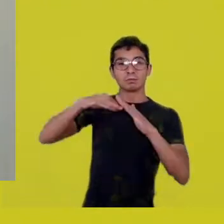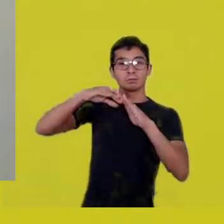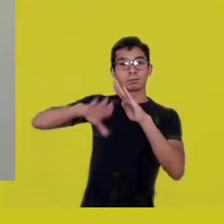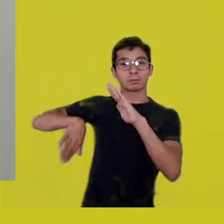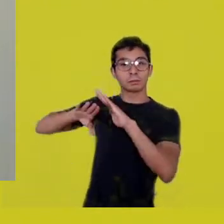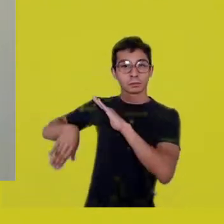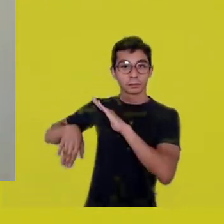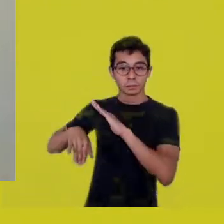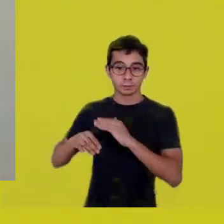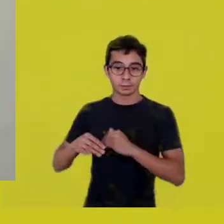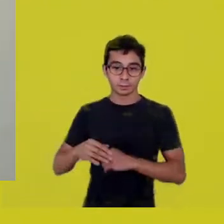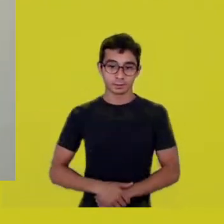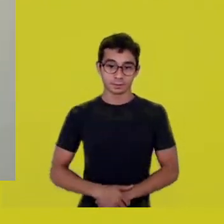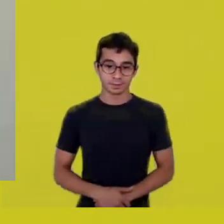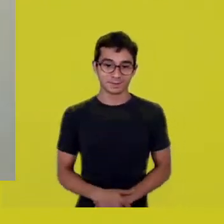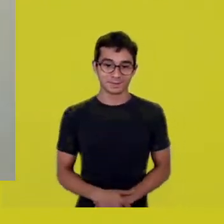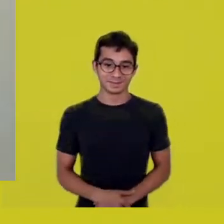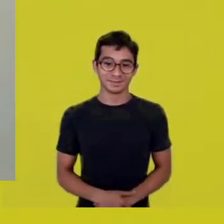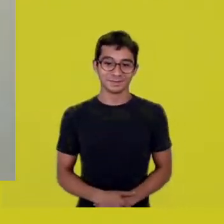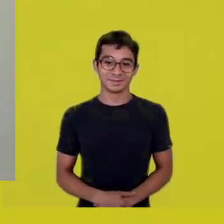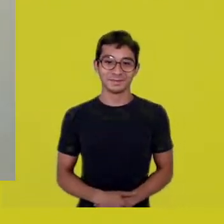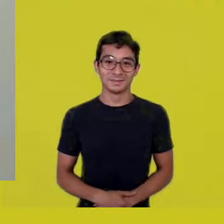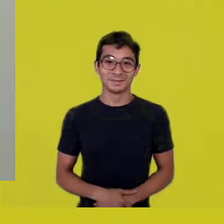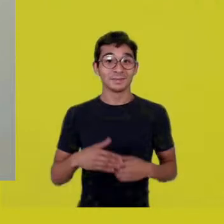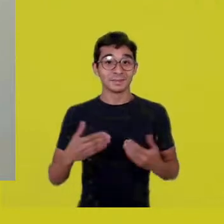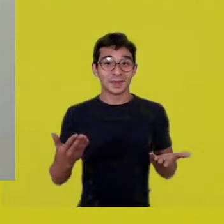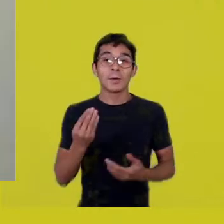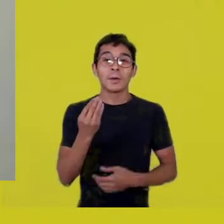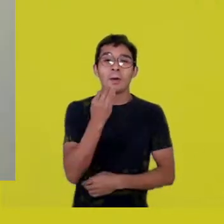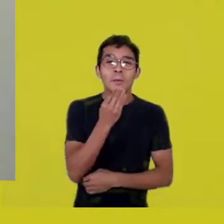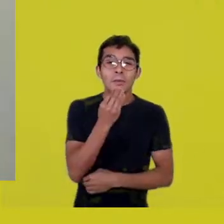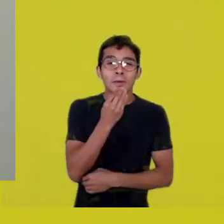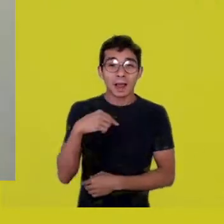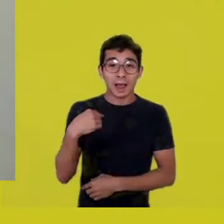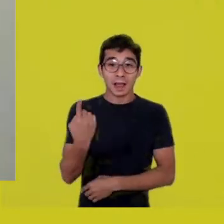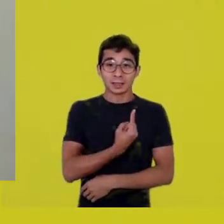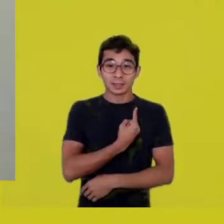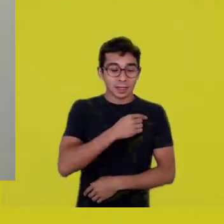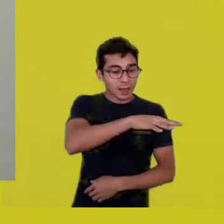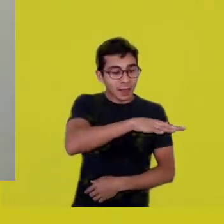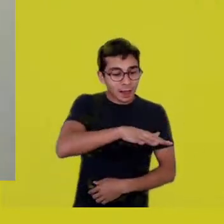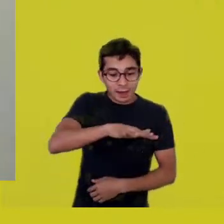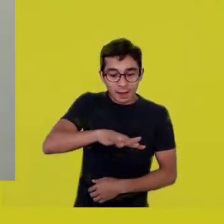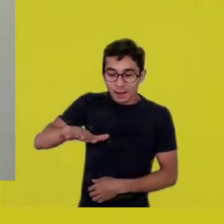So, opening new yards implies imagining